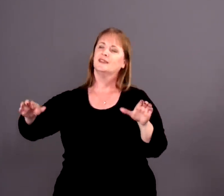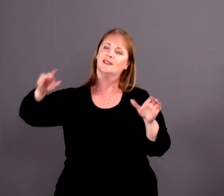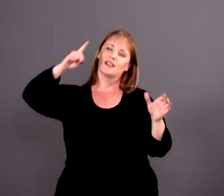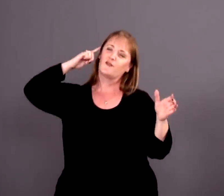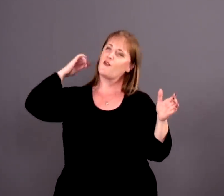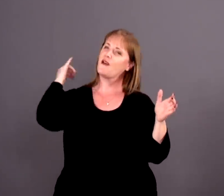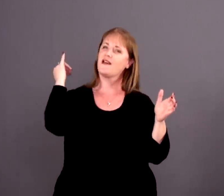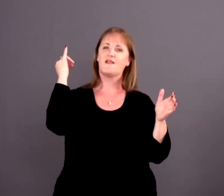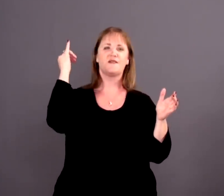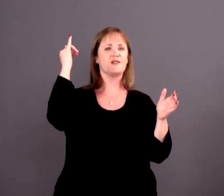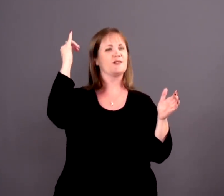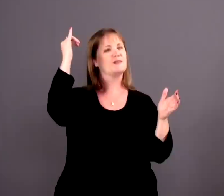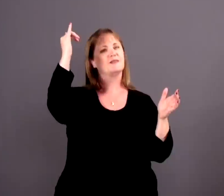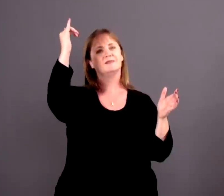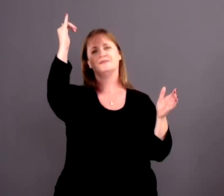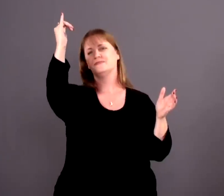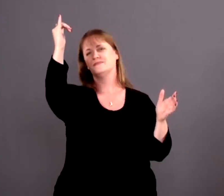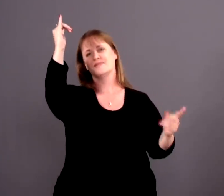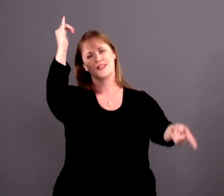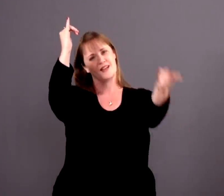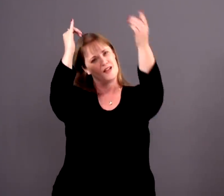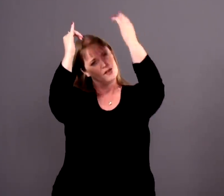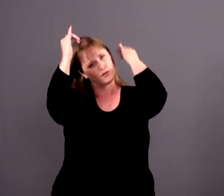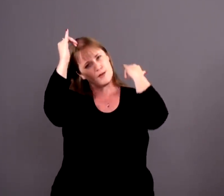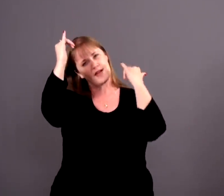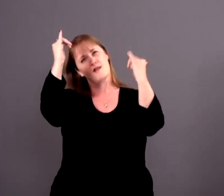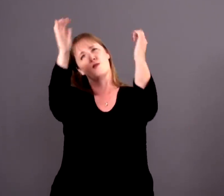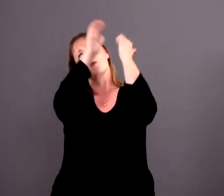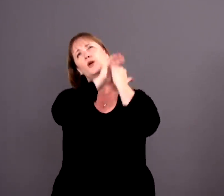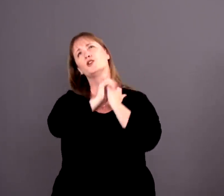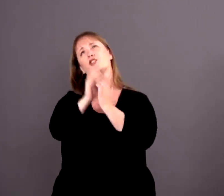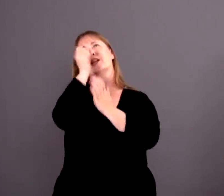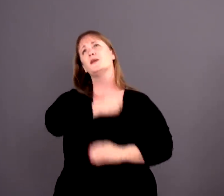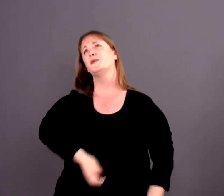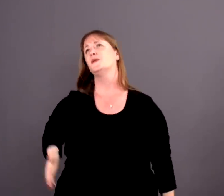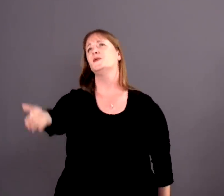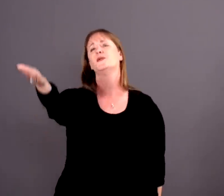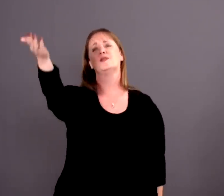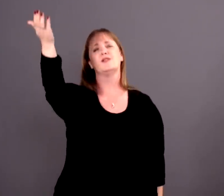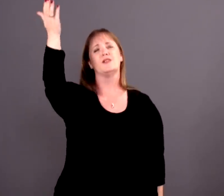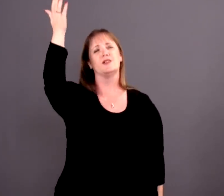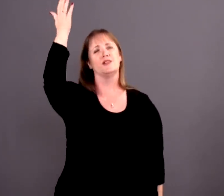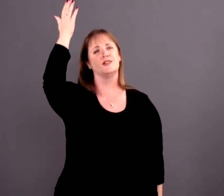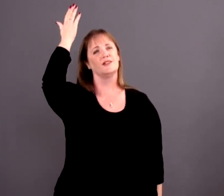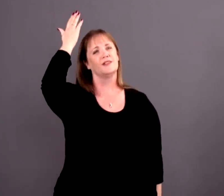is forever, forever worship you